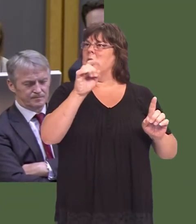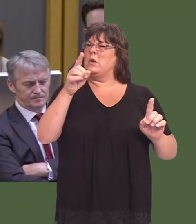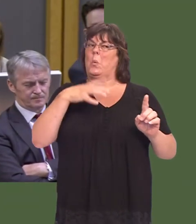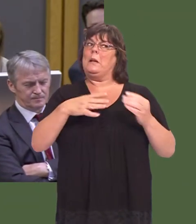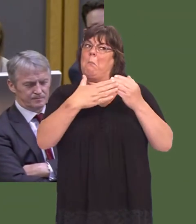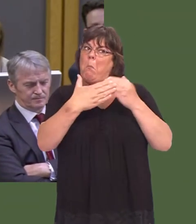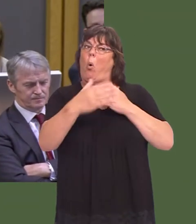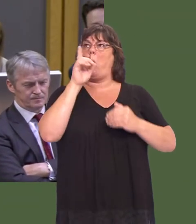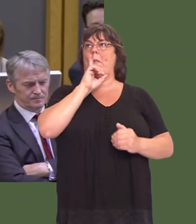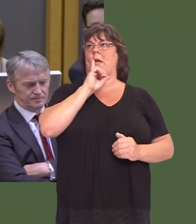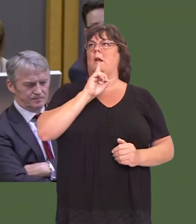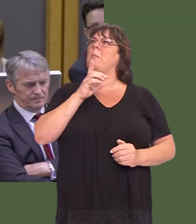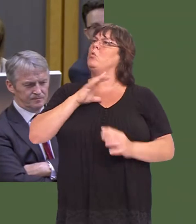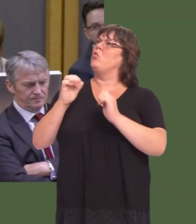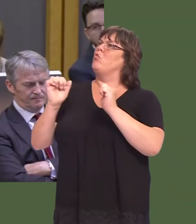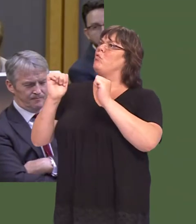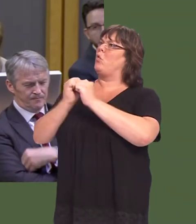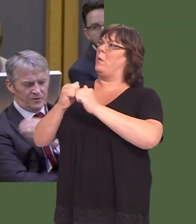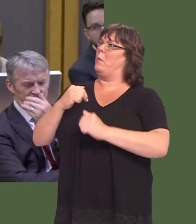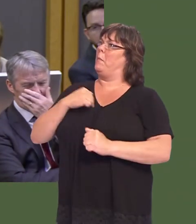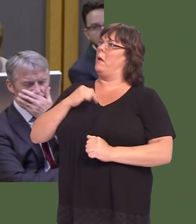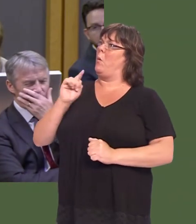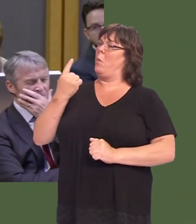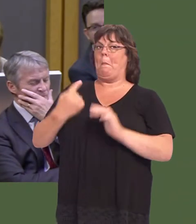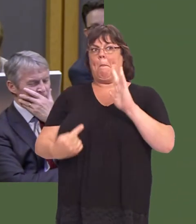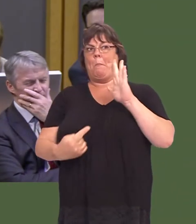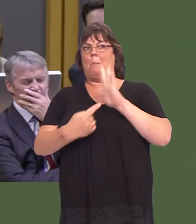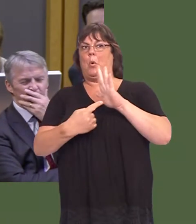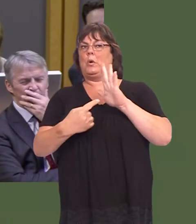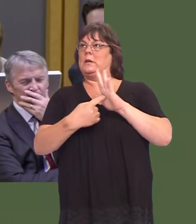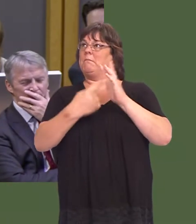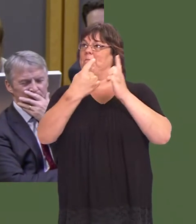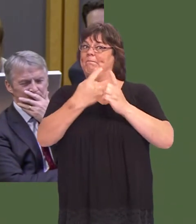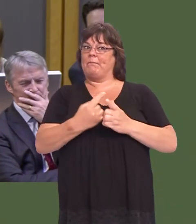Would you agree with me that one important aspect of making necessary progress is to